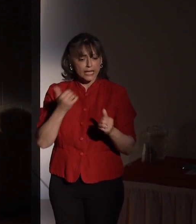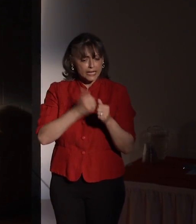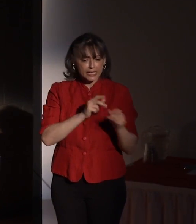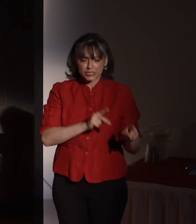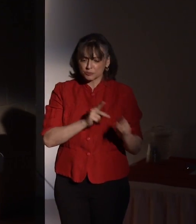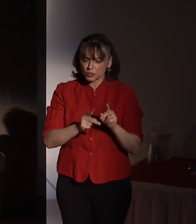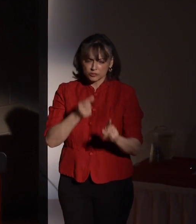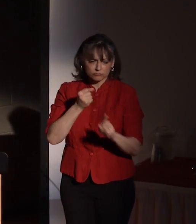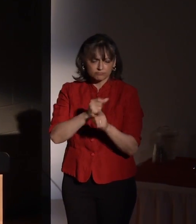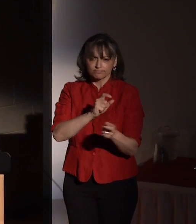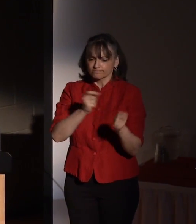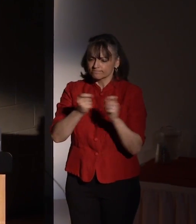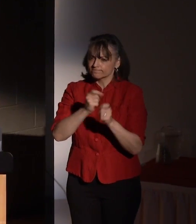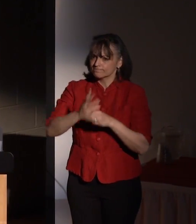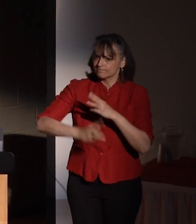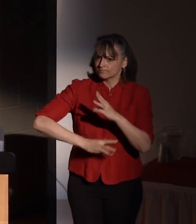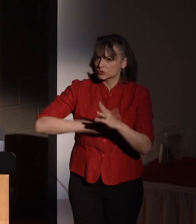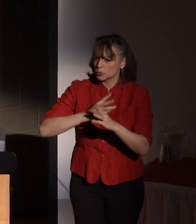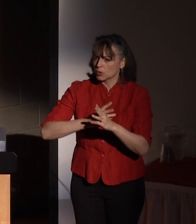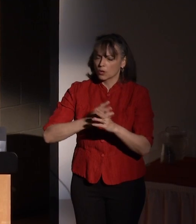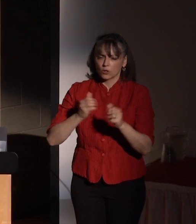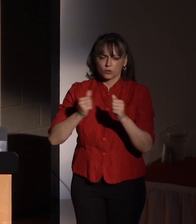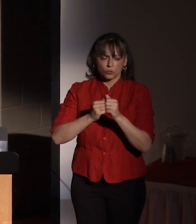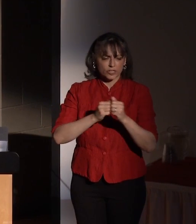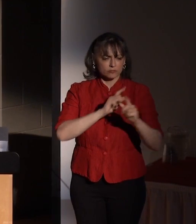the world through a comprehensive body of artistic,